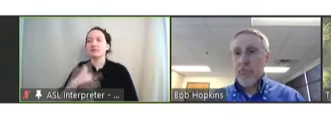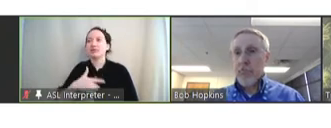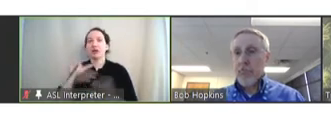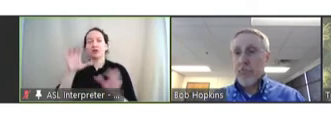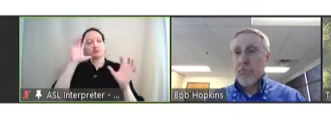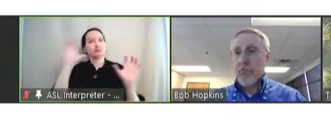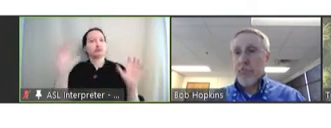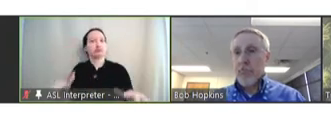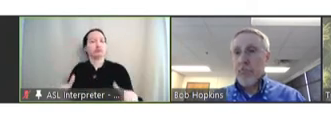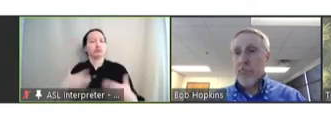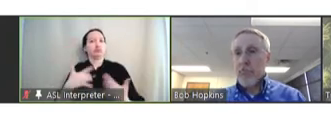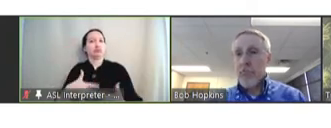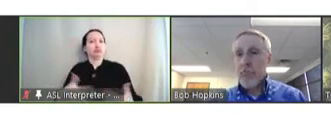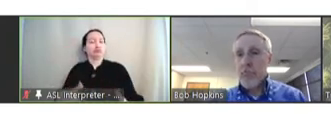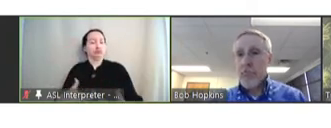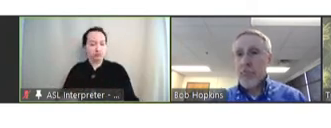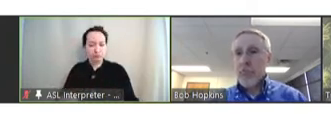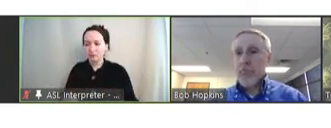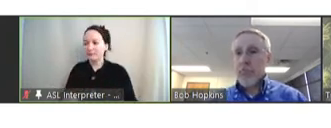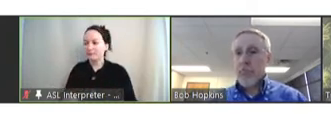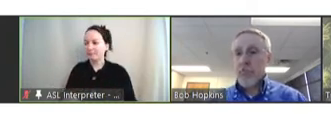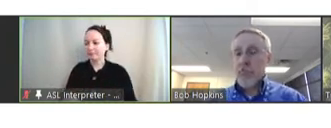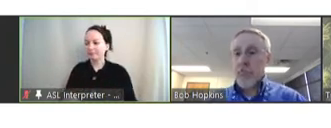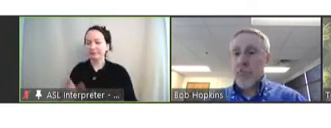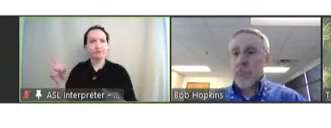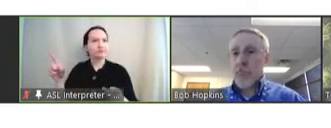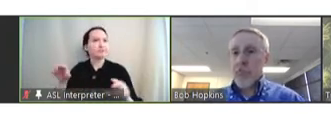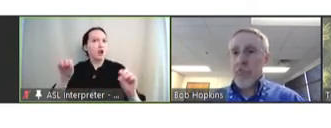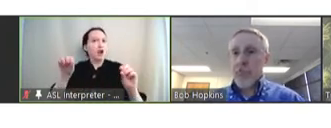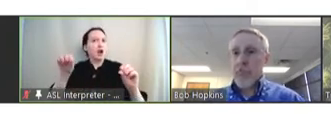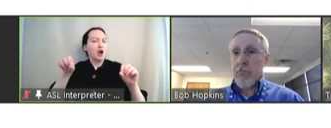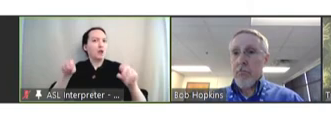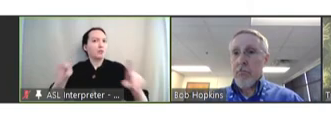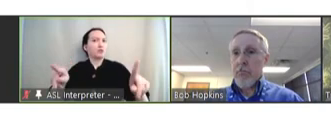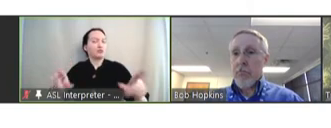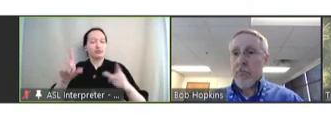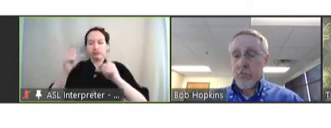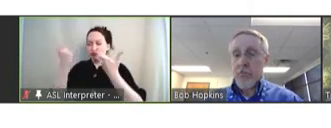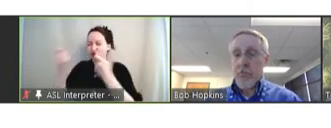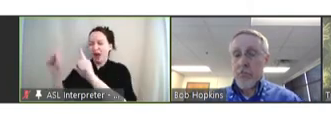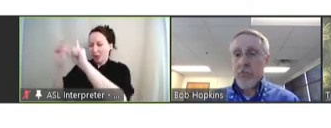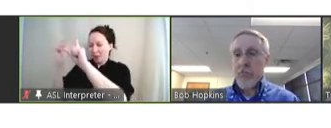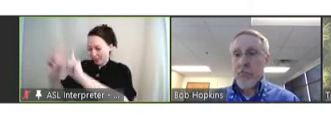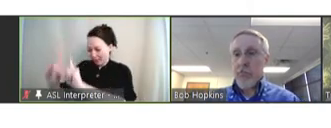And you know, it's been an opportunity to try a lot of these different modalities head-to-head.